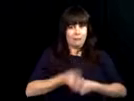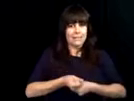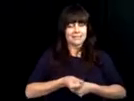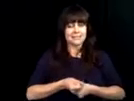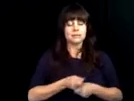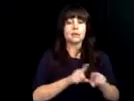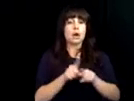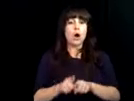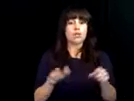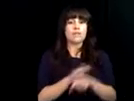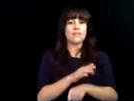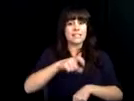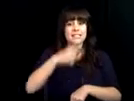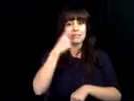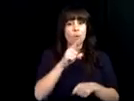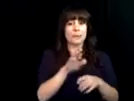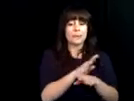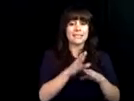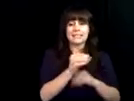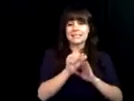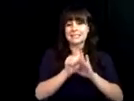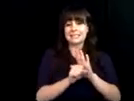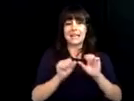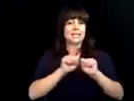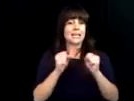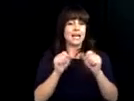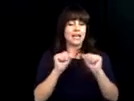skills and importantly gaining confidence. This program also filled